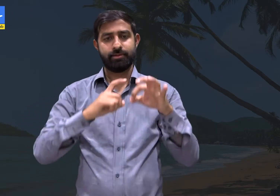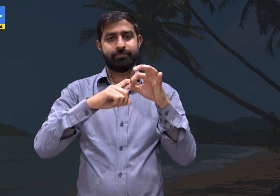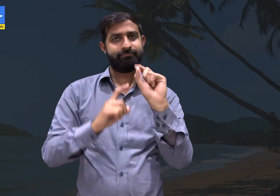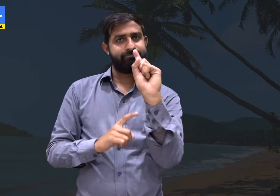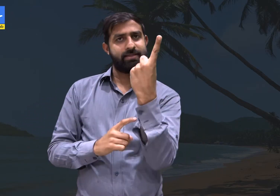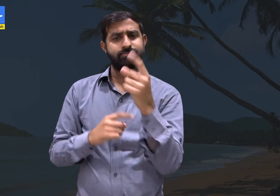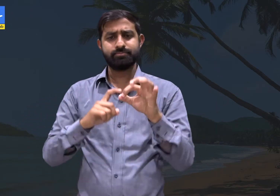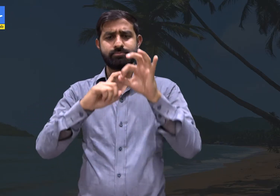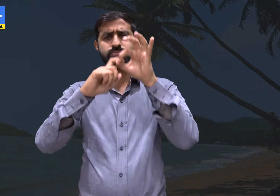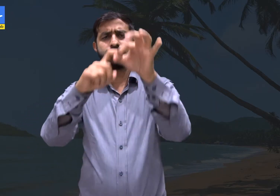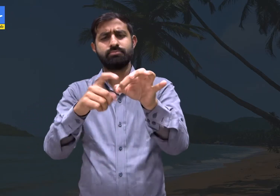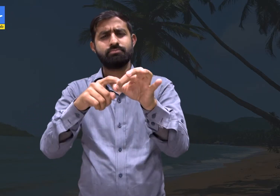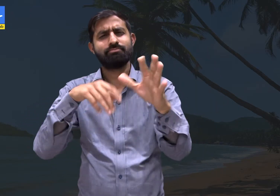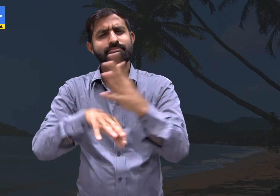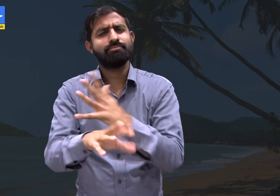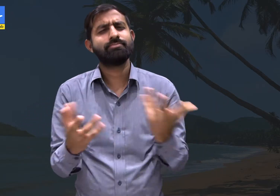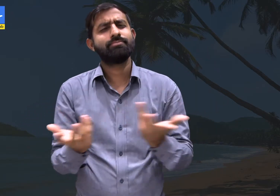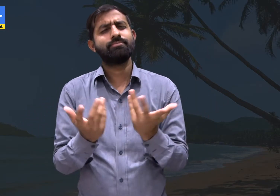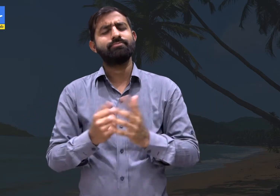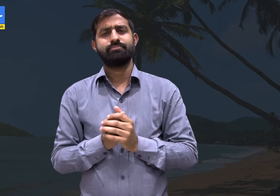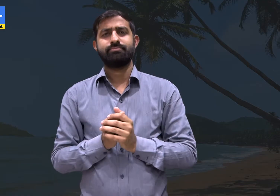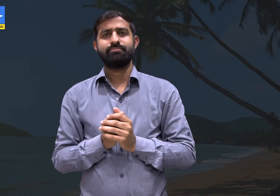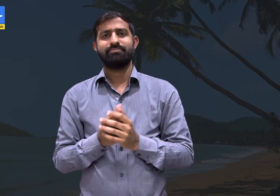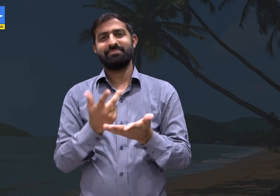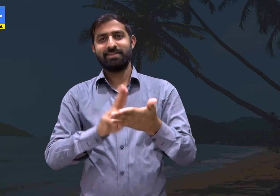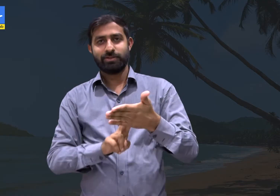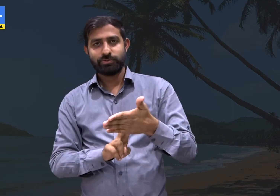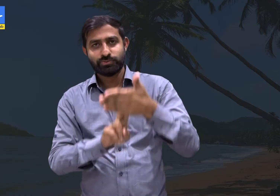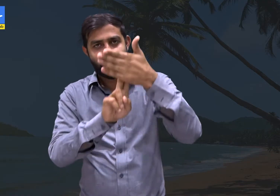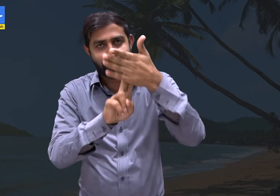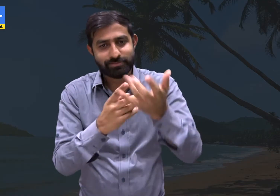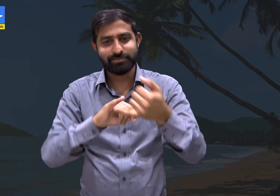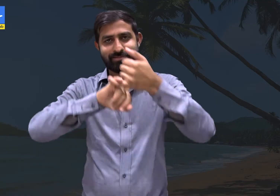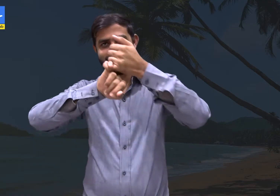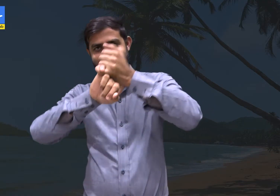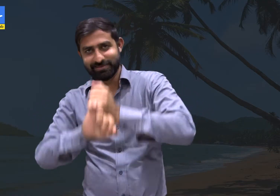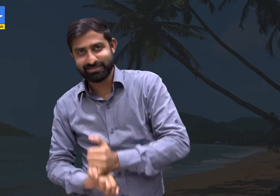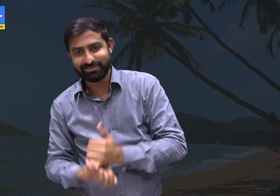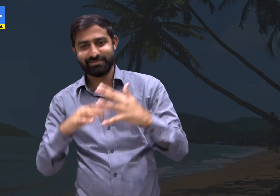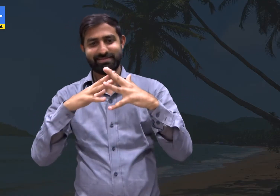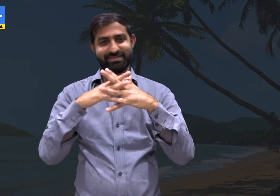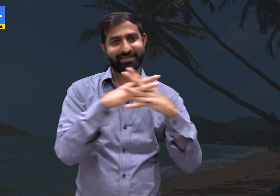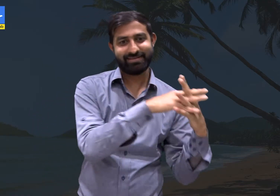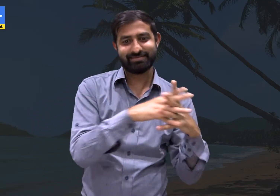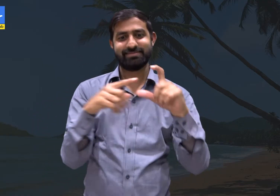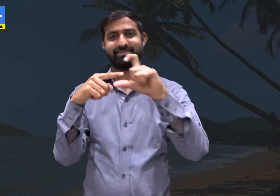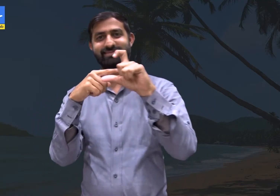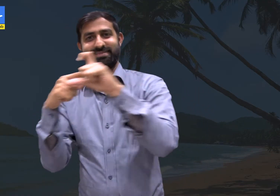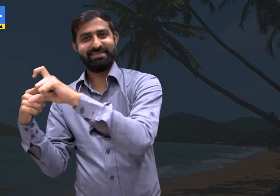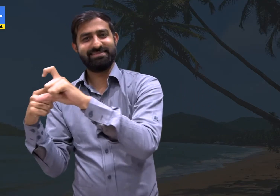Question 1. What images of people and of places